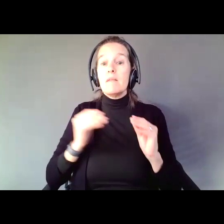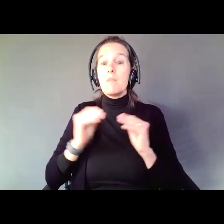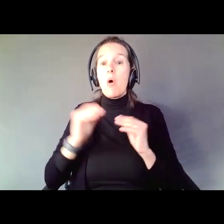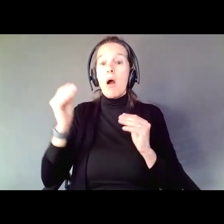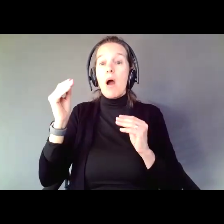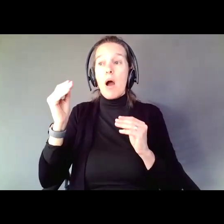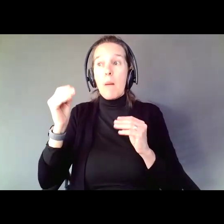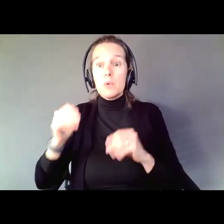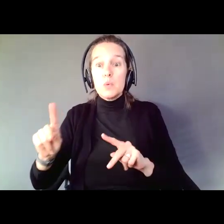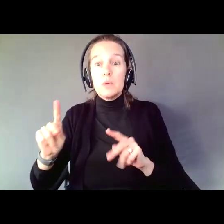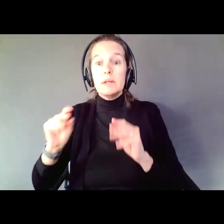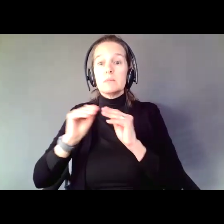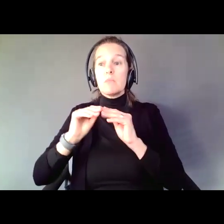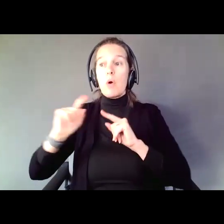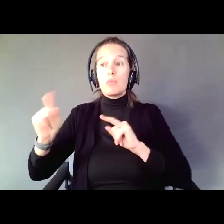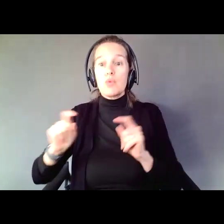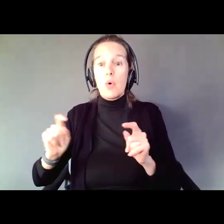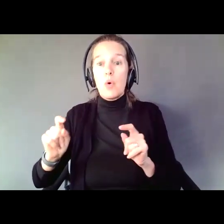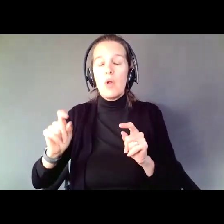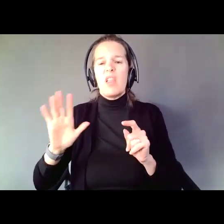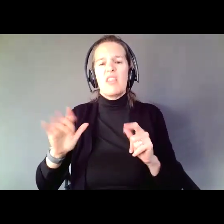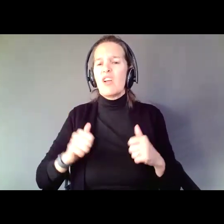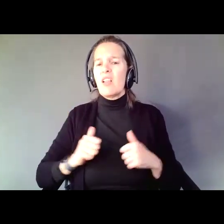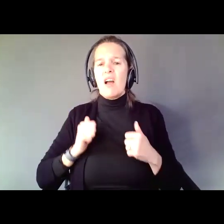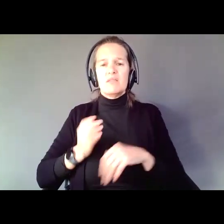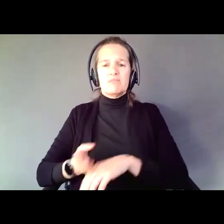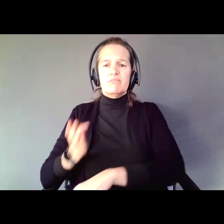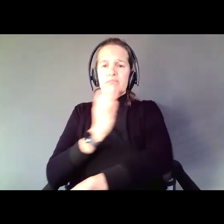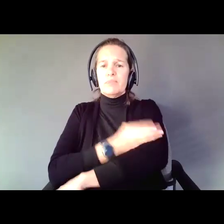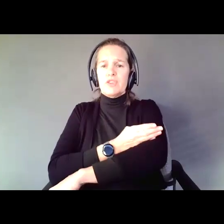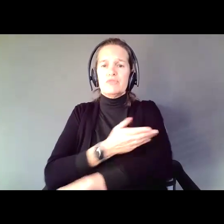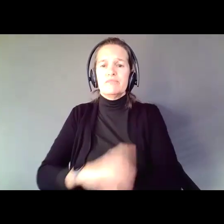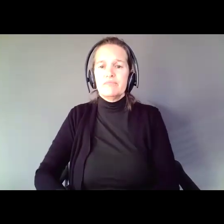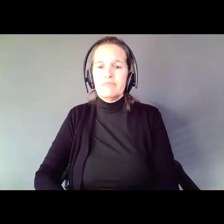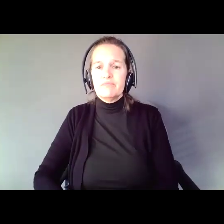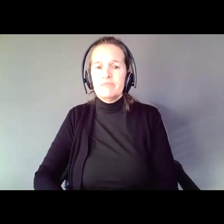more control, their lives are simply better. I know some of you are probably thinking this